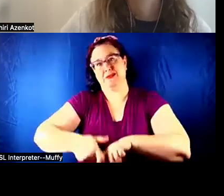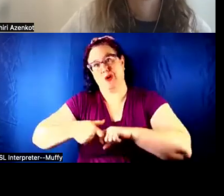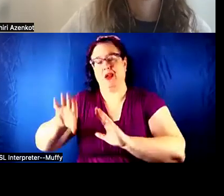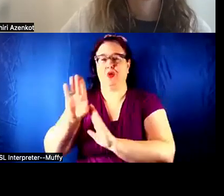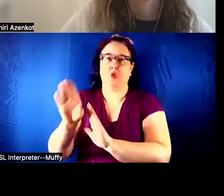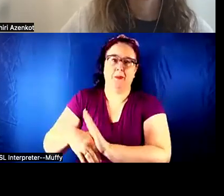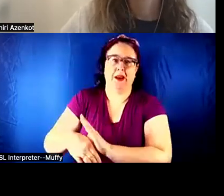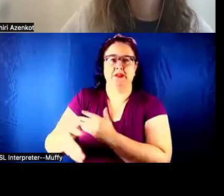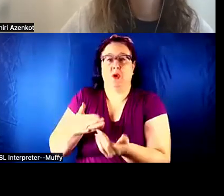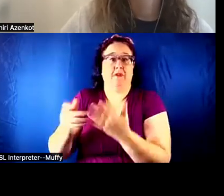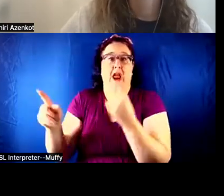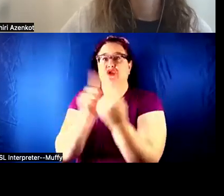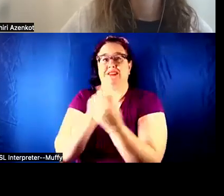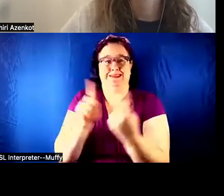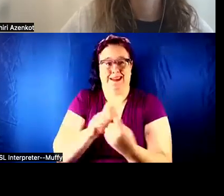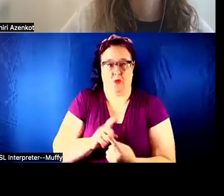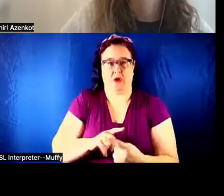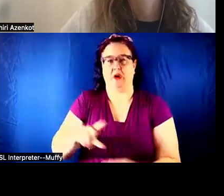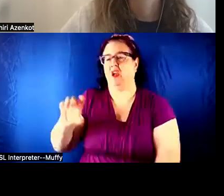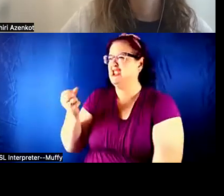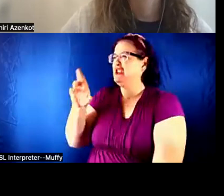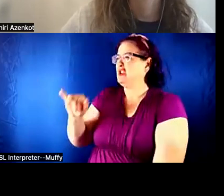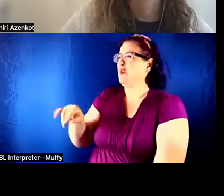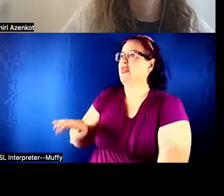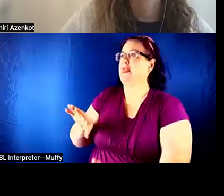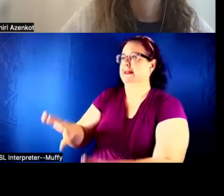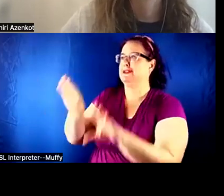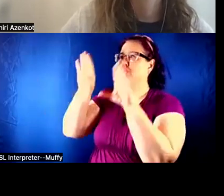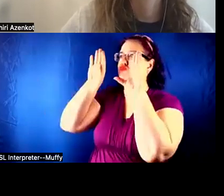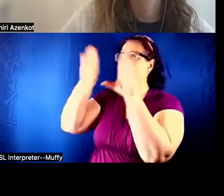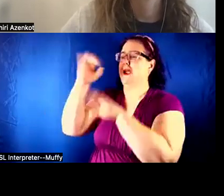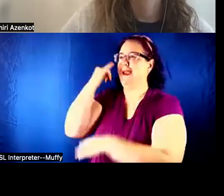Shiri: That's a great idea. That's a great idea. We should do that. We